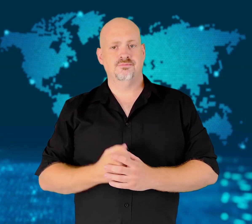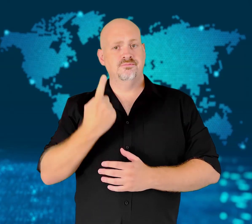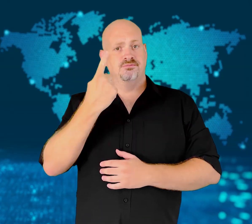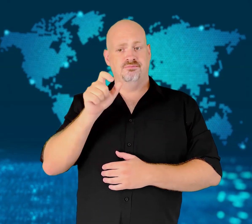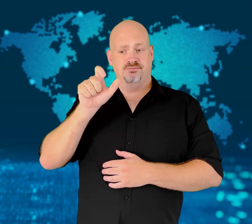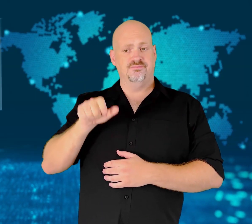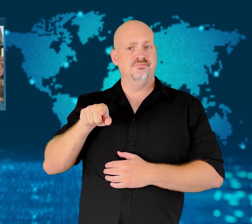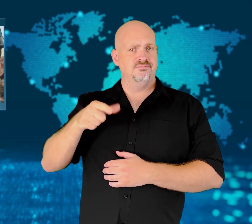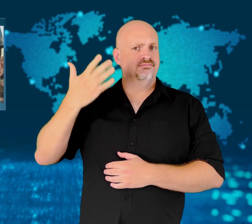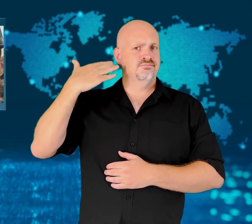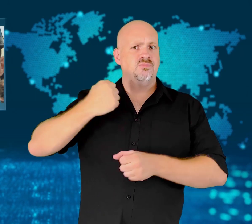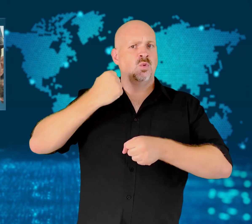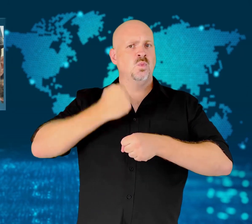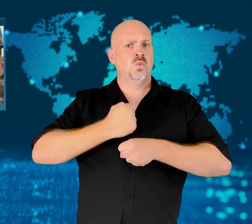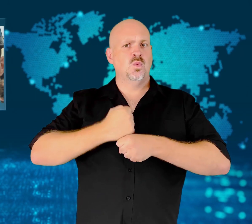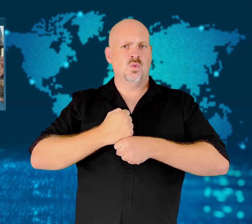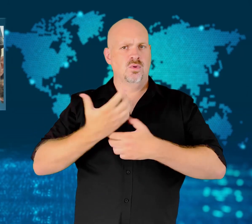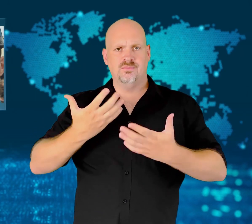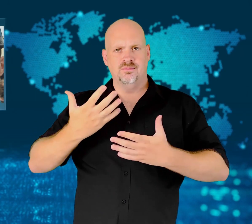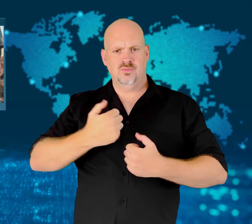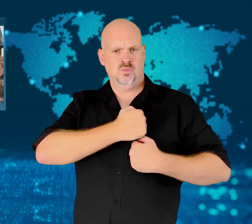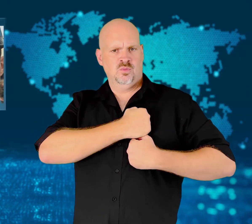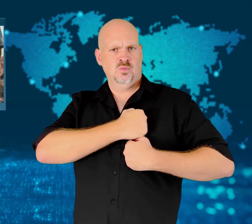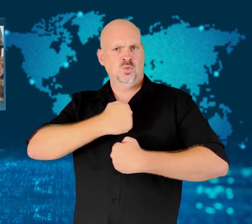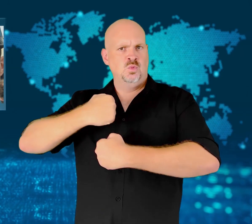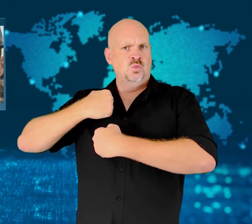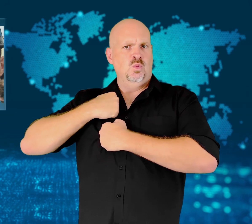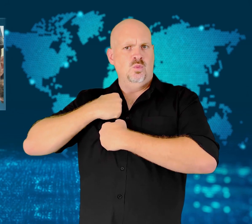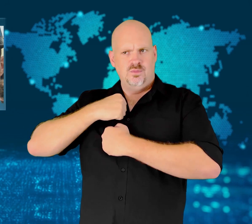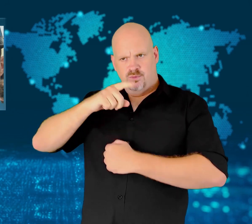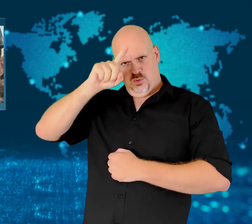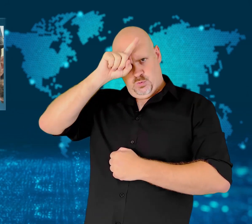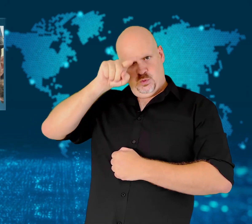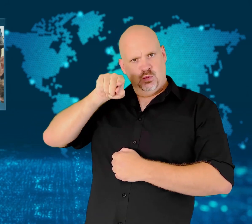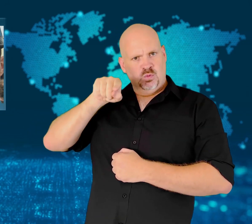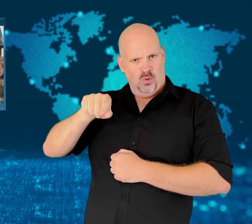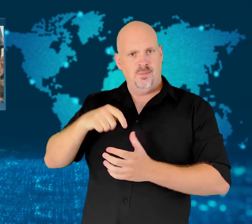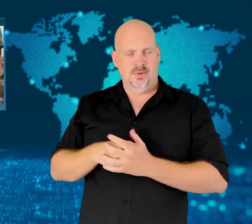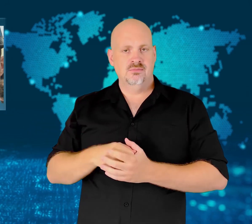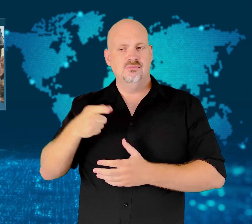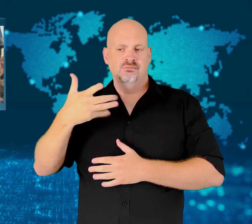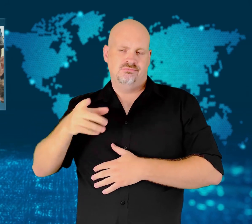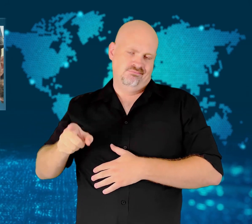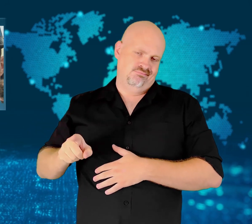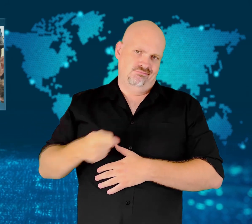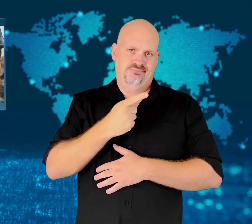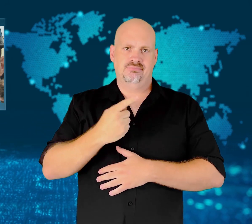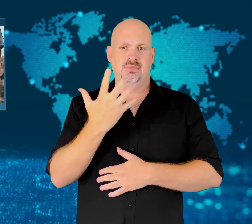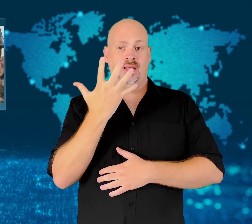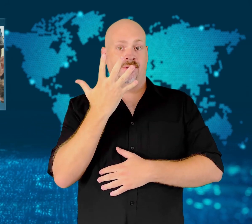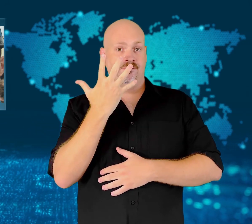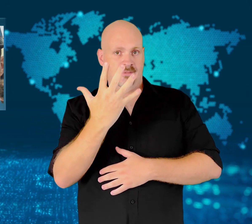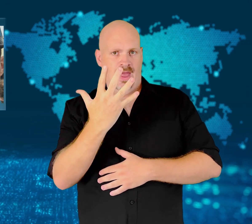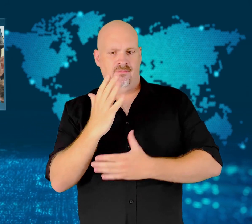[GAVIN]: A former German soldier was sentenced to five-and-a-half years